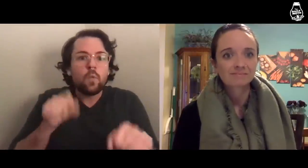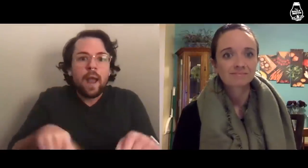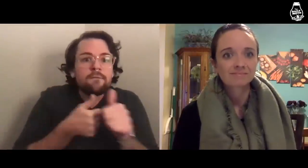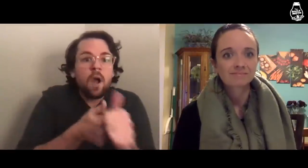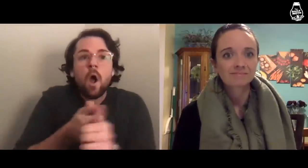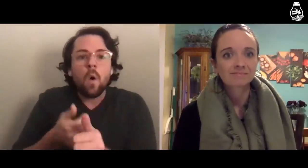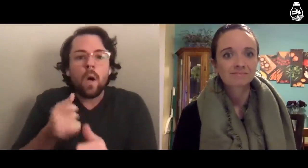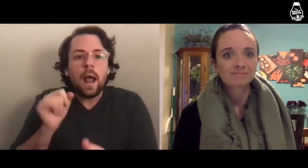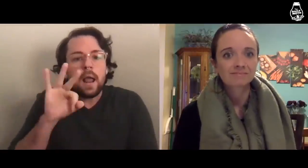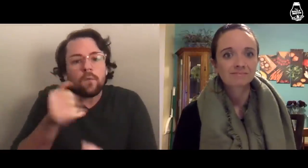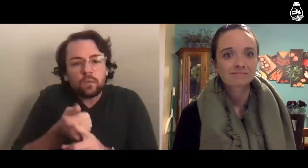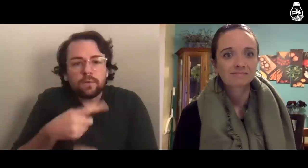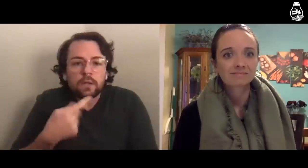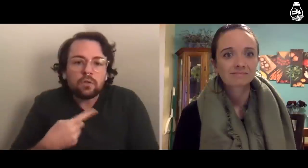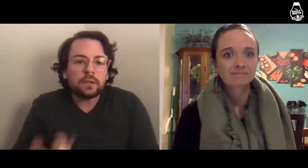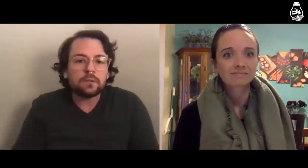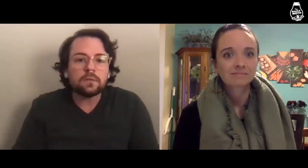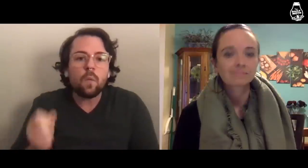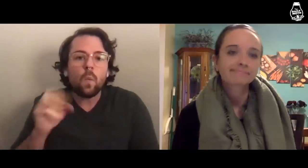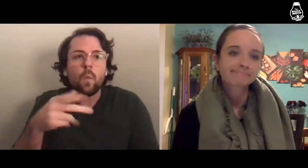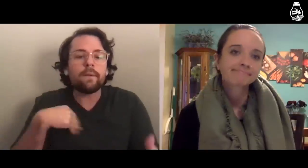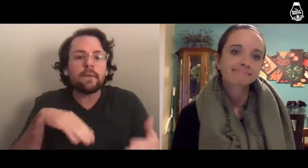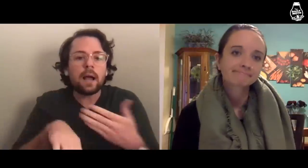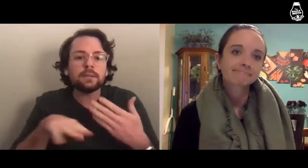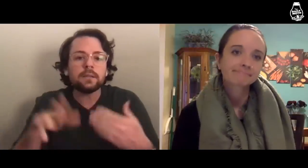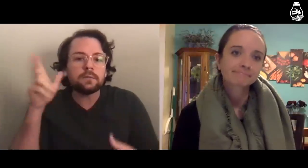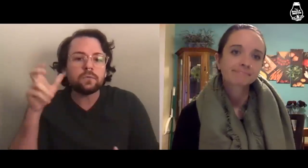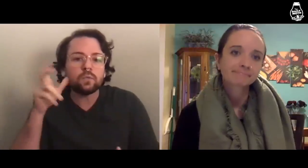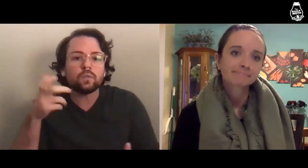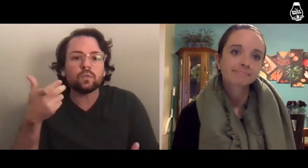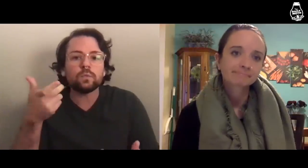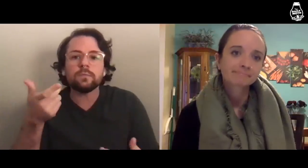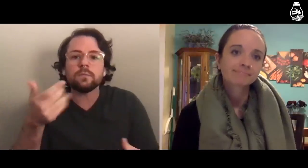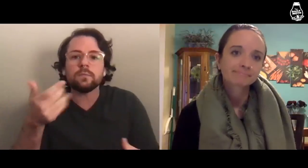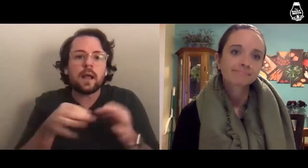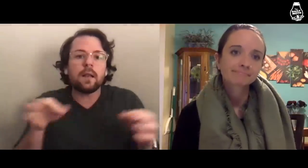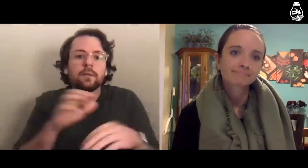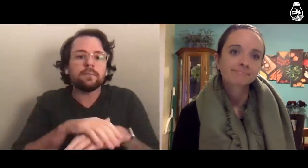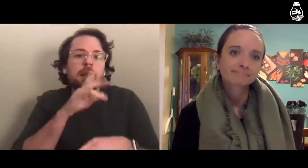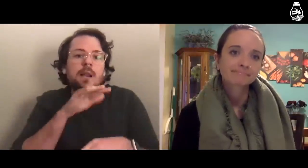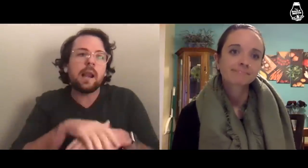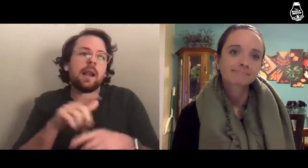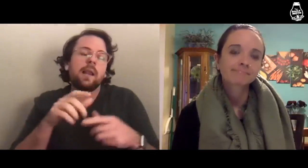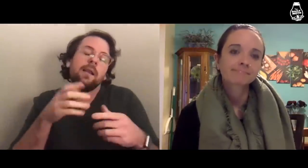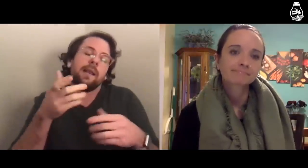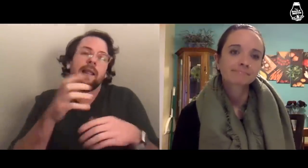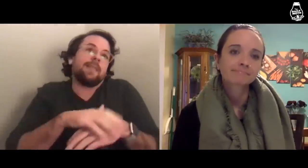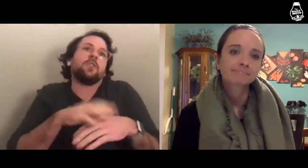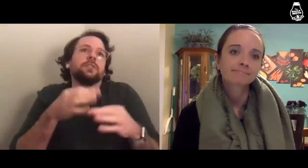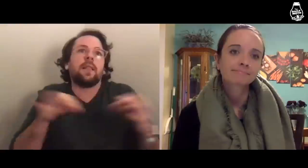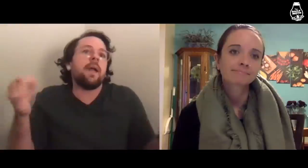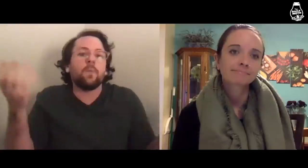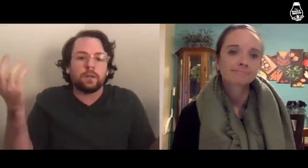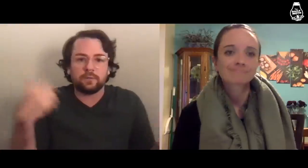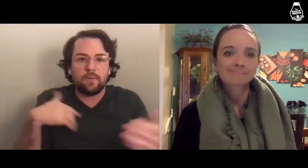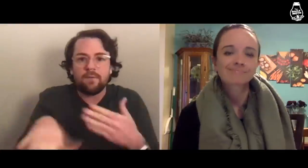you can follow if you’re hearing or have access to the spoken English language.